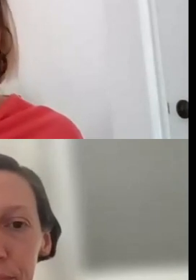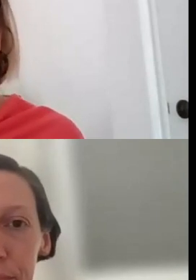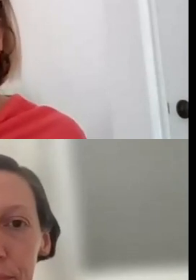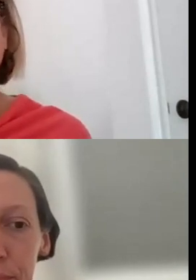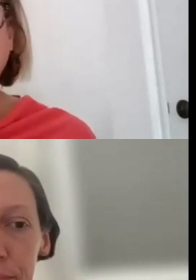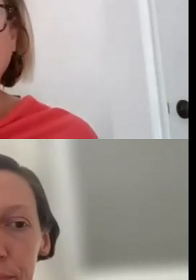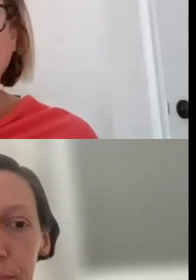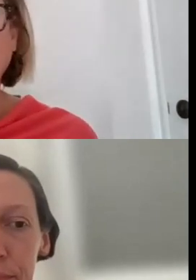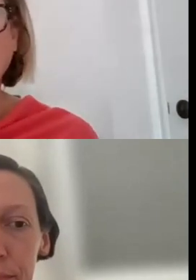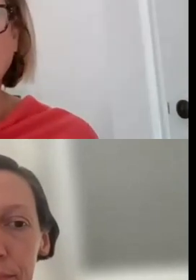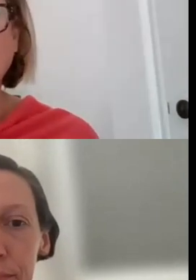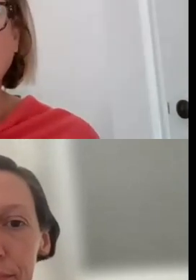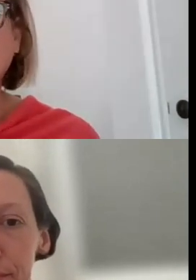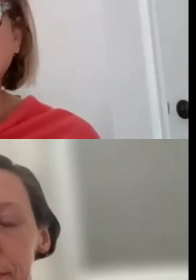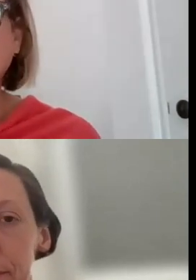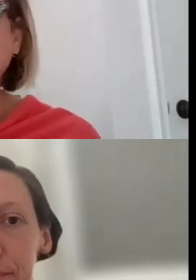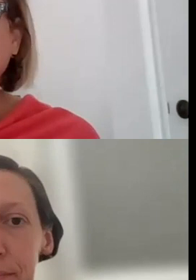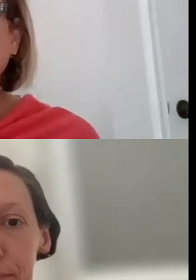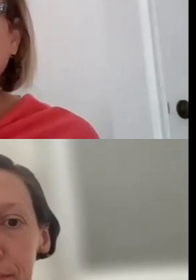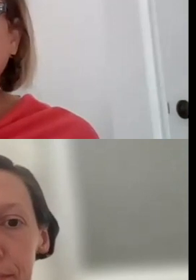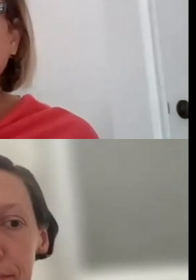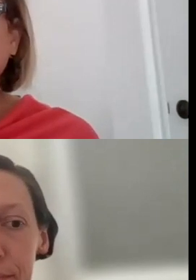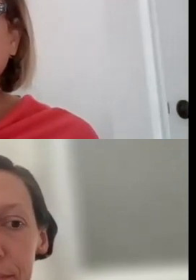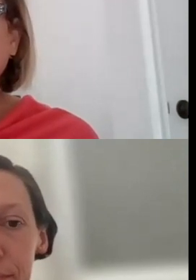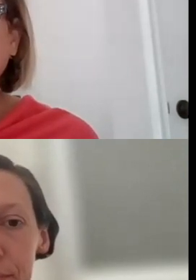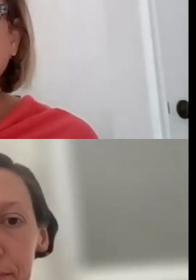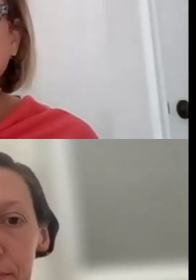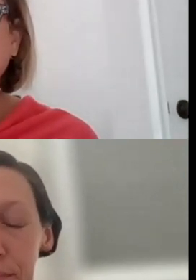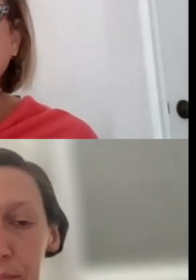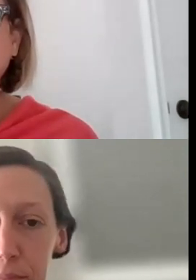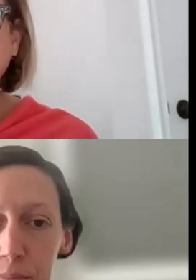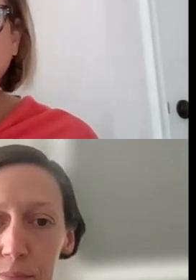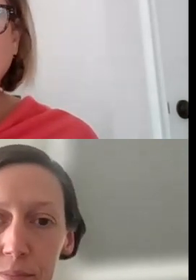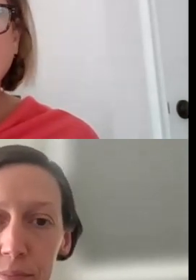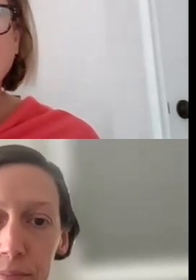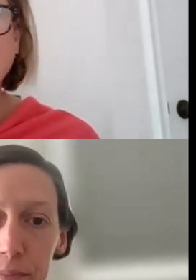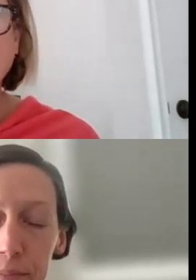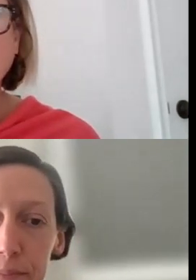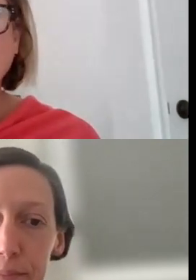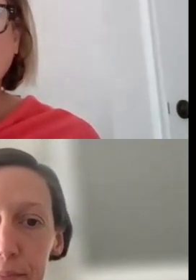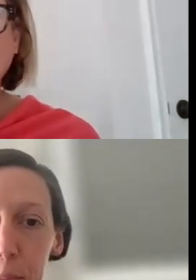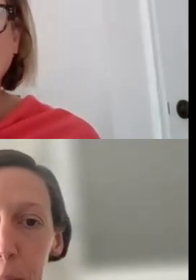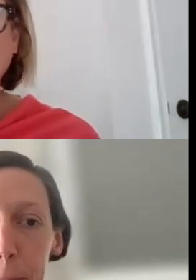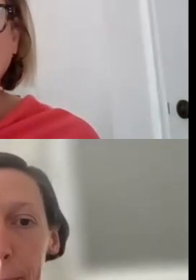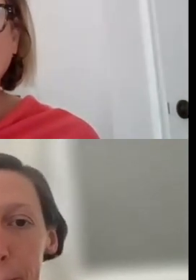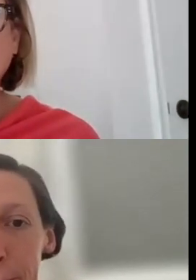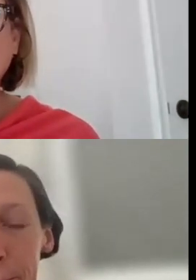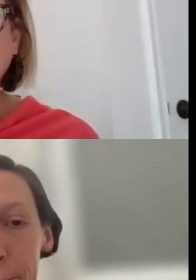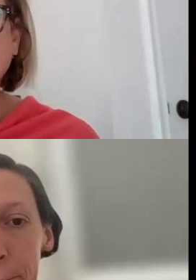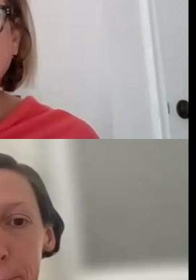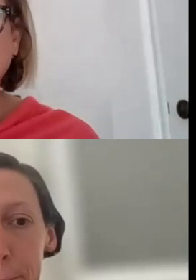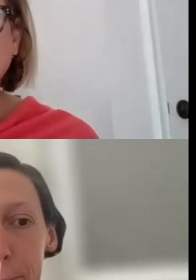RACHEL, THE NEXT QUESTION, IF YOU CAN HELP US WITH THIS ONE: HOW CAN I APPLY FOR SEVERAL